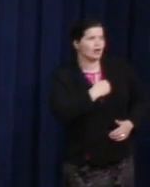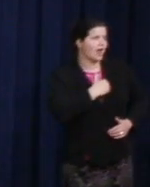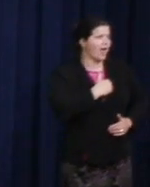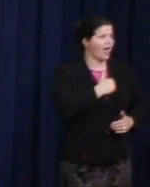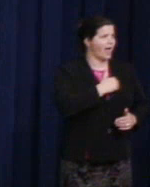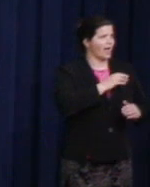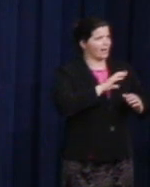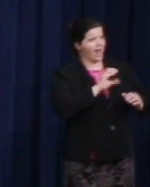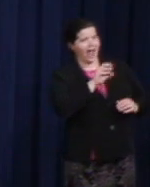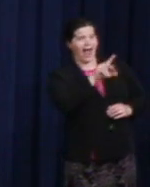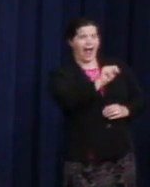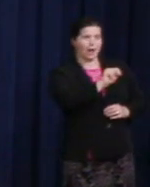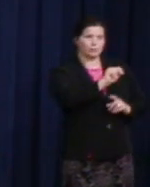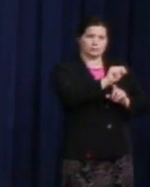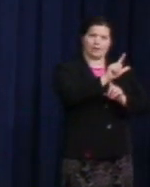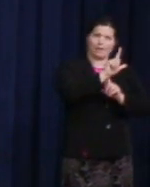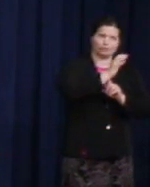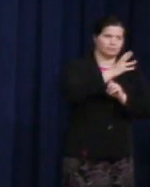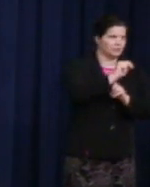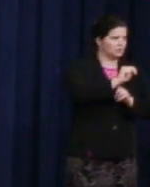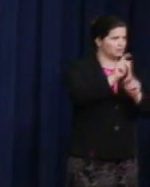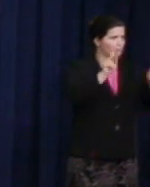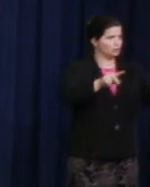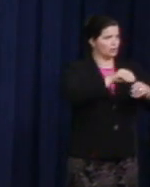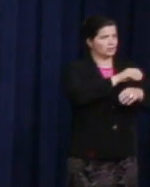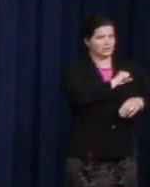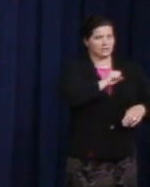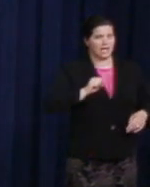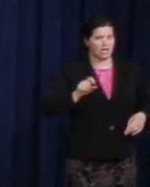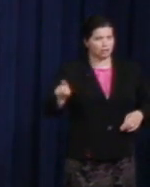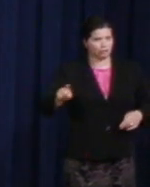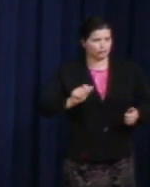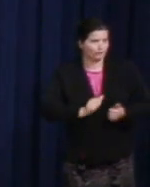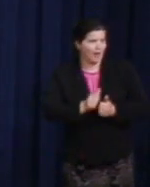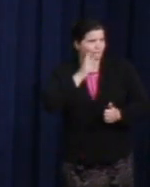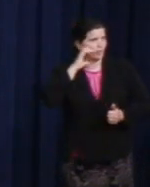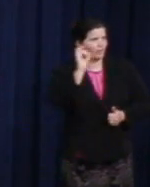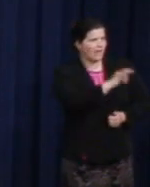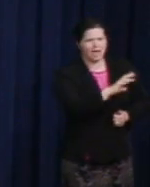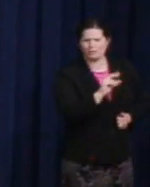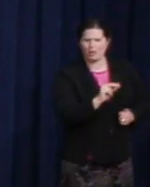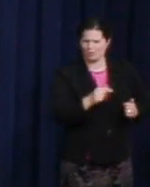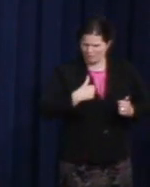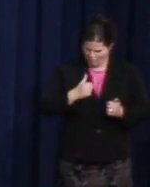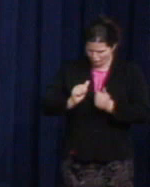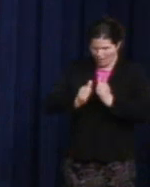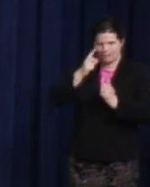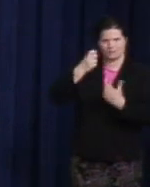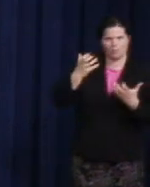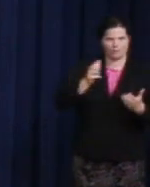She ran to make a difference. But thanks to her, no young person will ever have to wonder whether a gay person